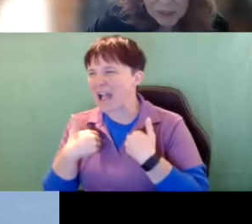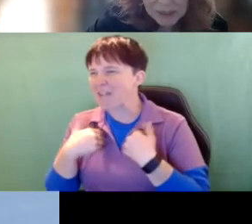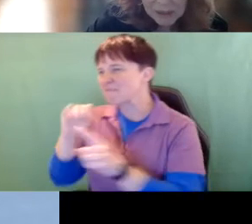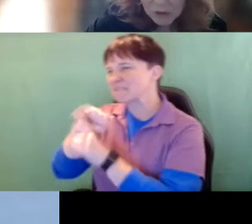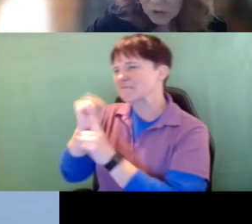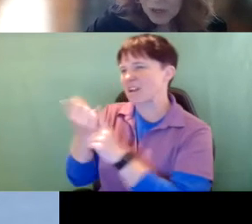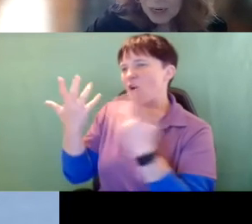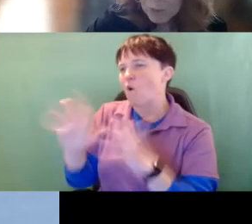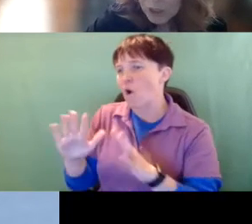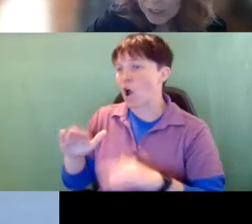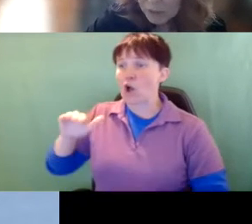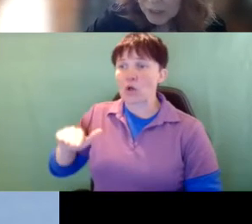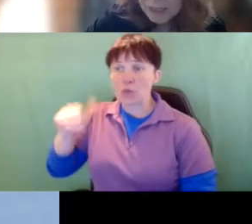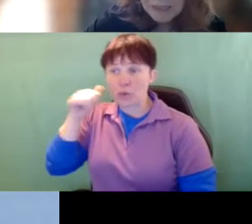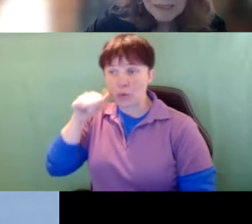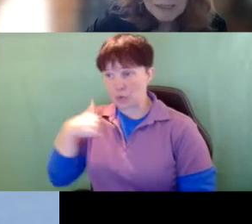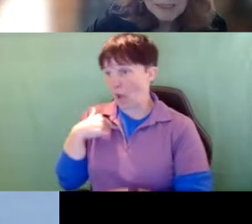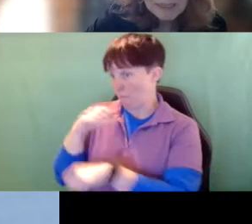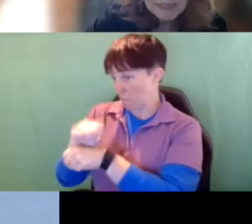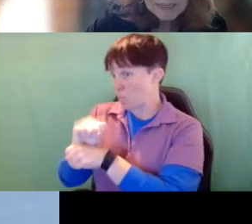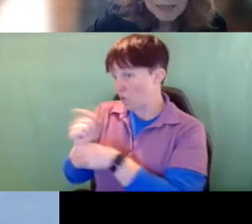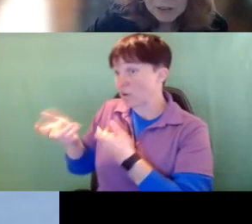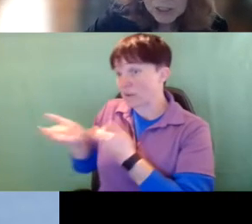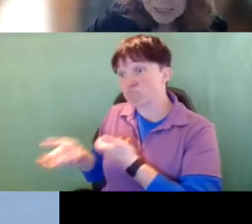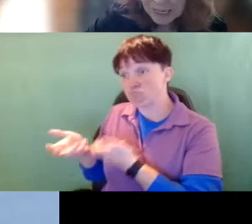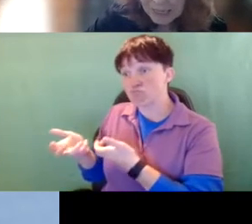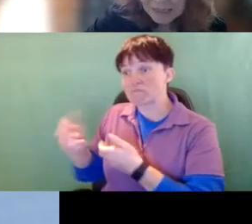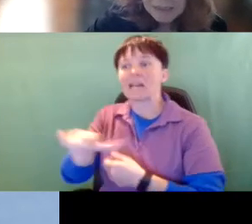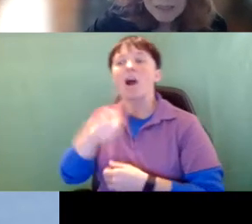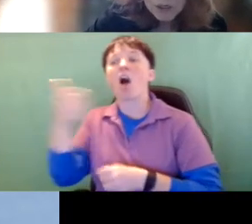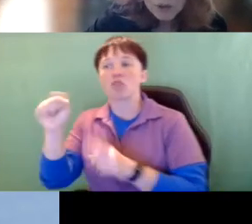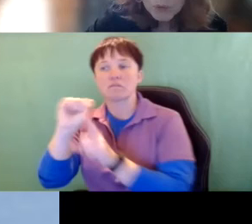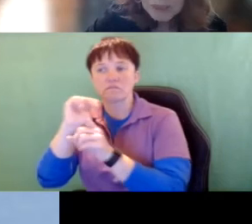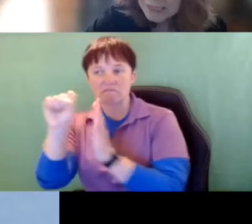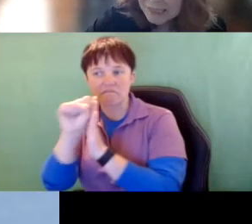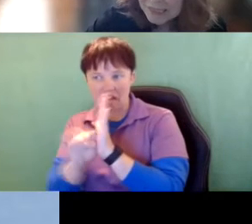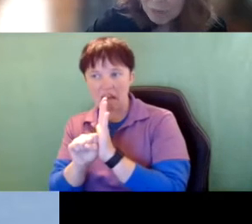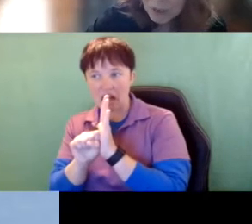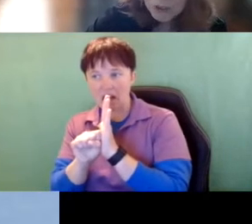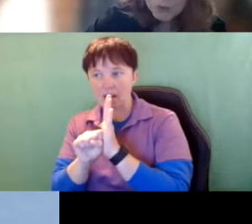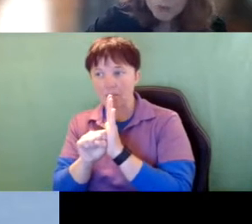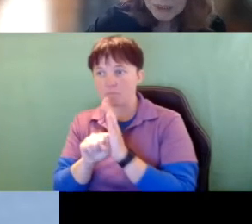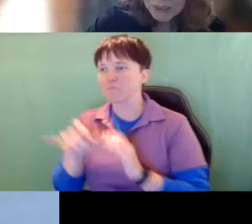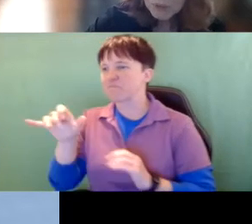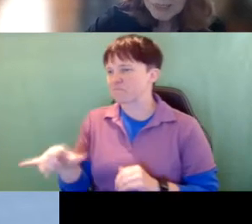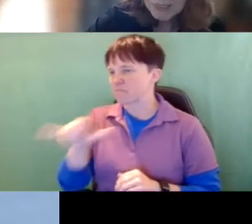a little girl that I’m working with in another state is the same one that wasn’t